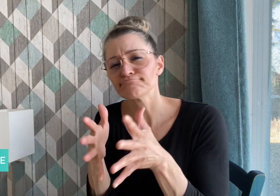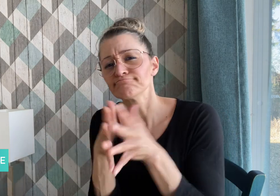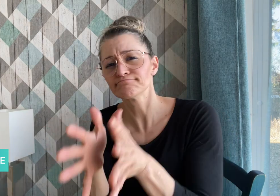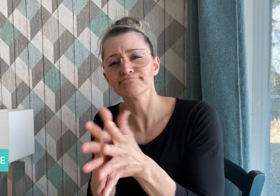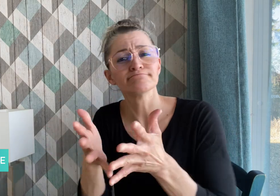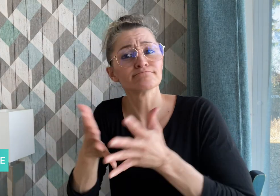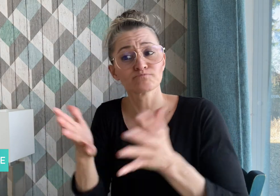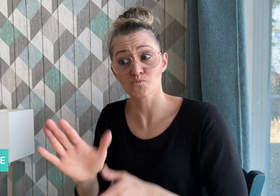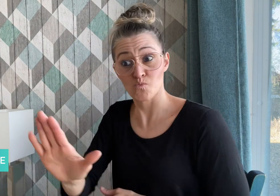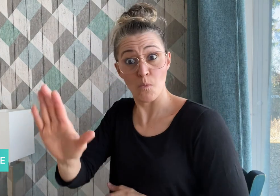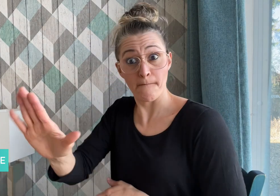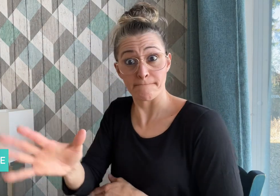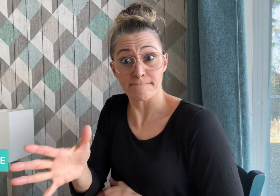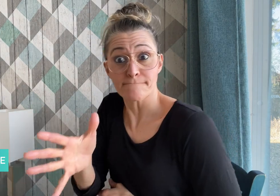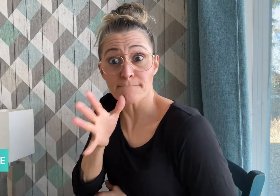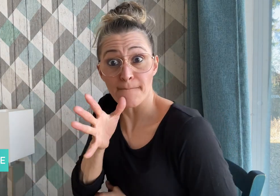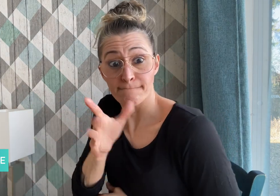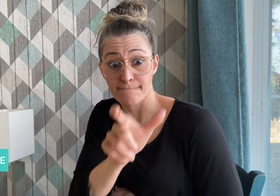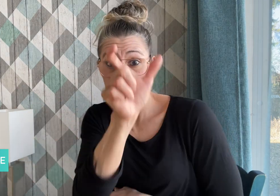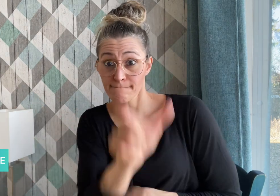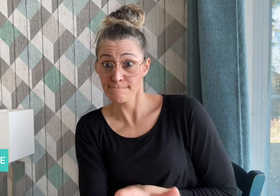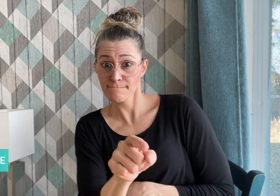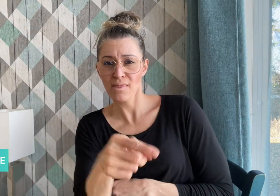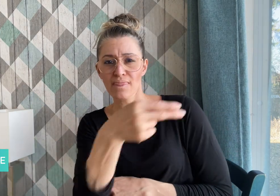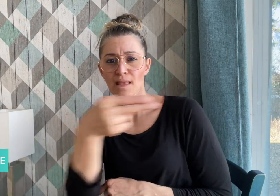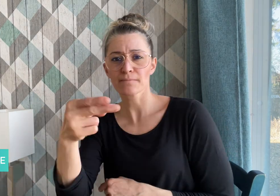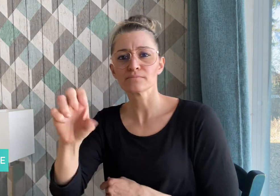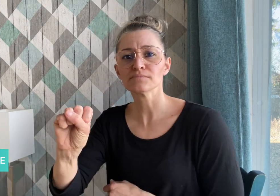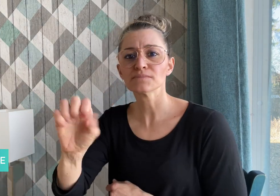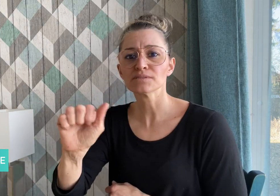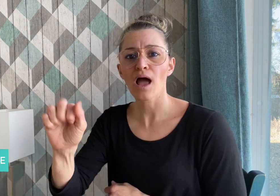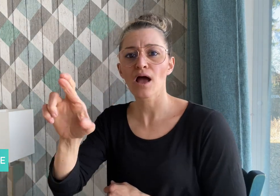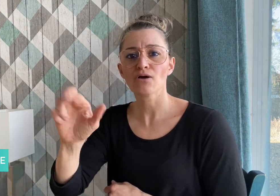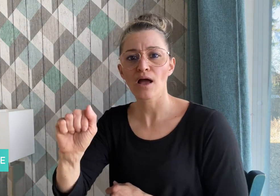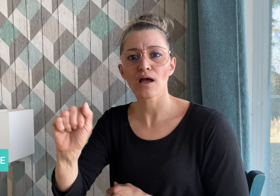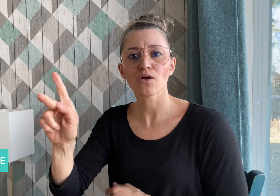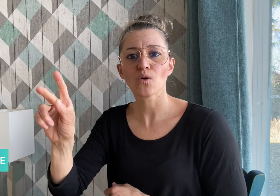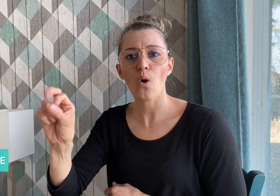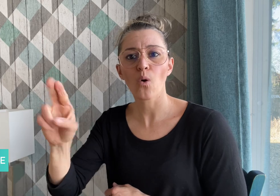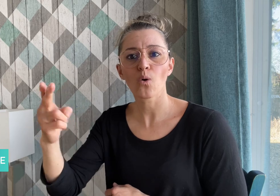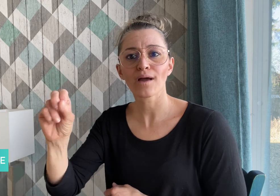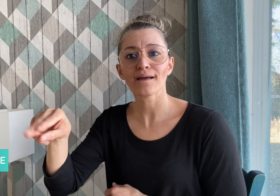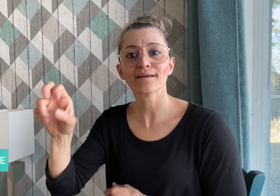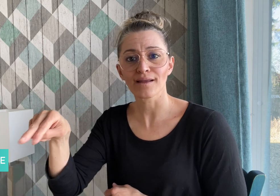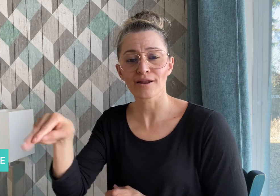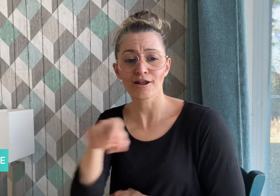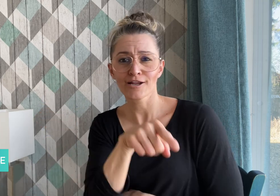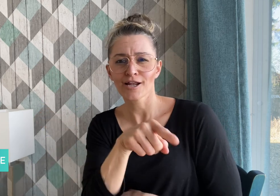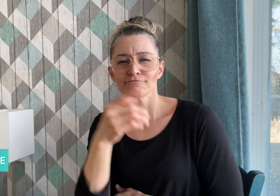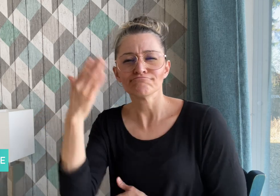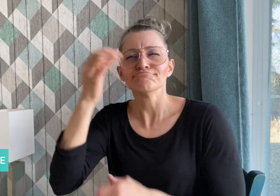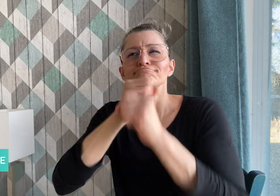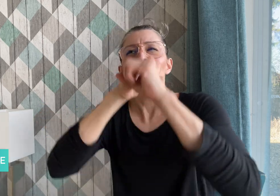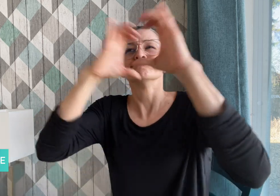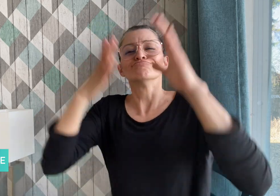Saara Korhonen dreamed of having three children,